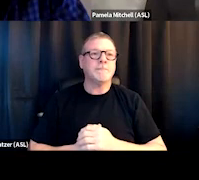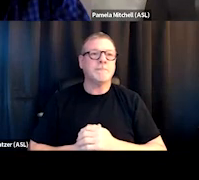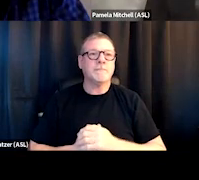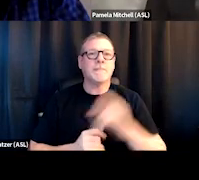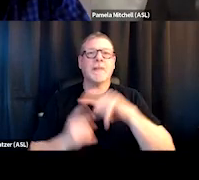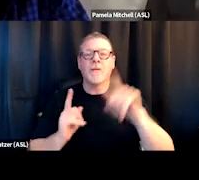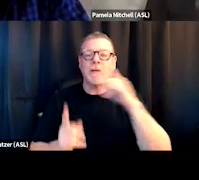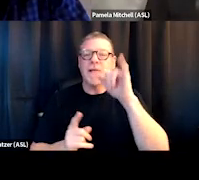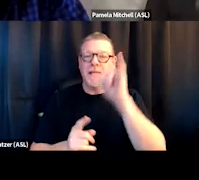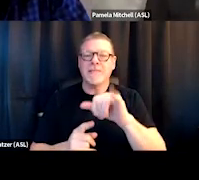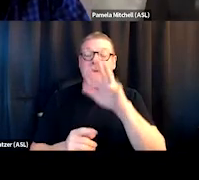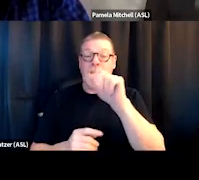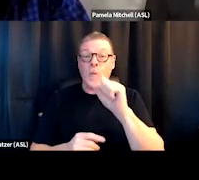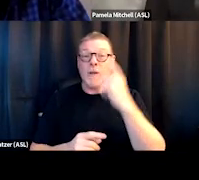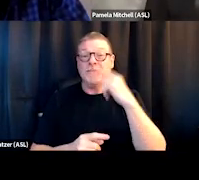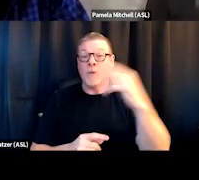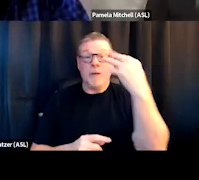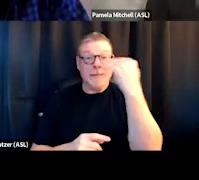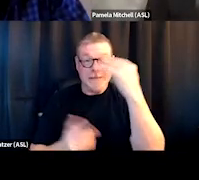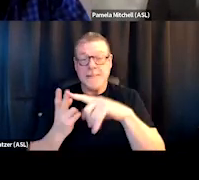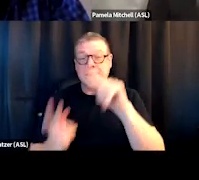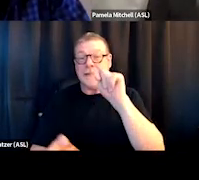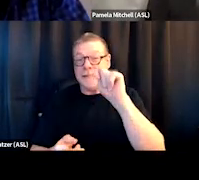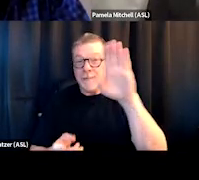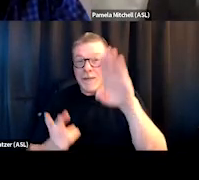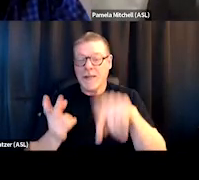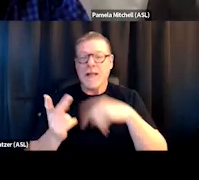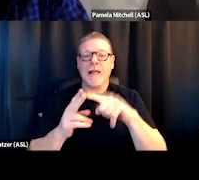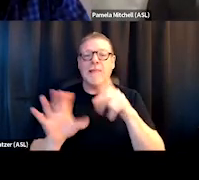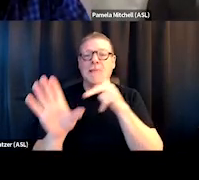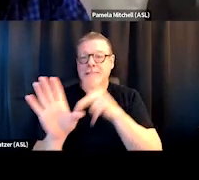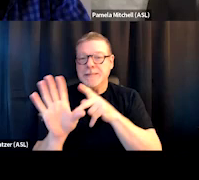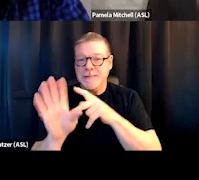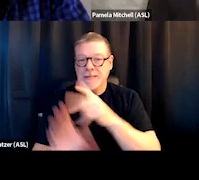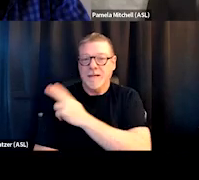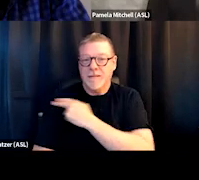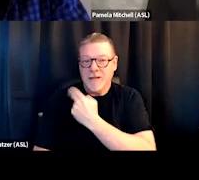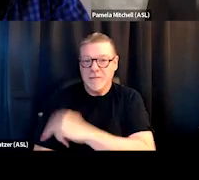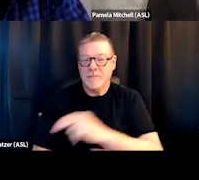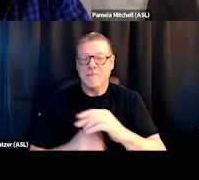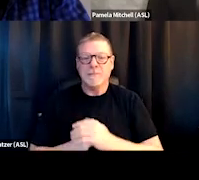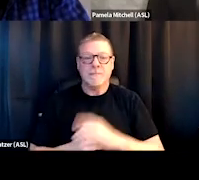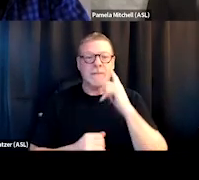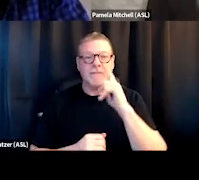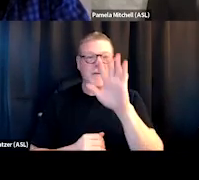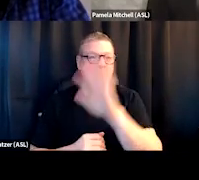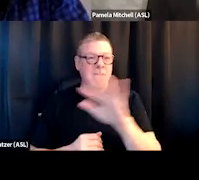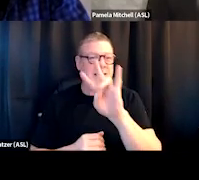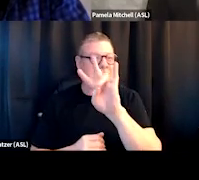for many years for TB. Then it was a neuropsych hospital for about 70 years.